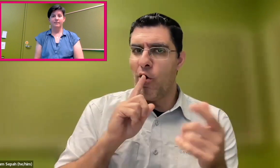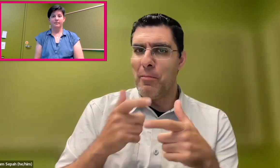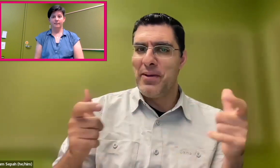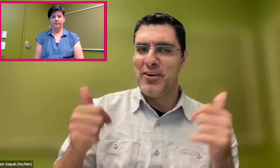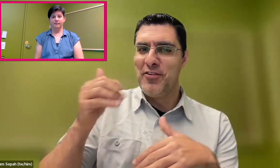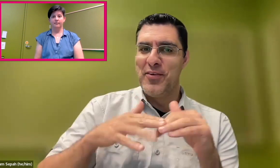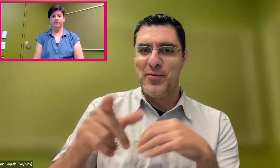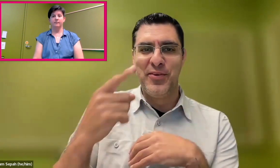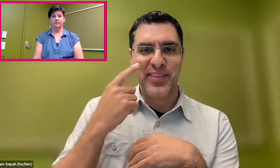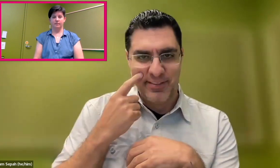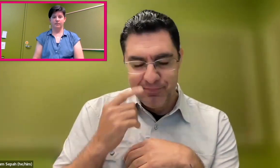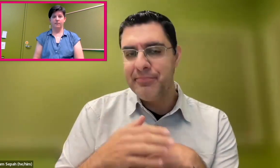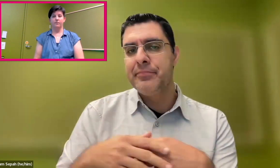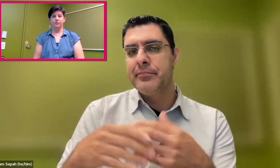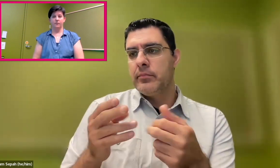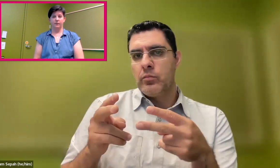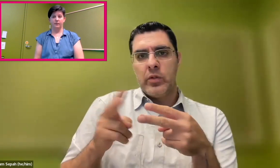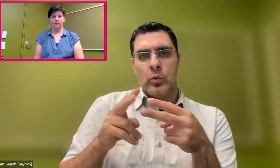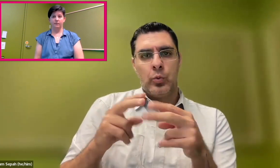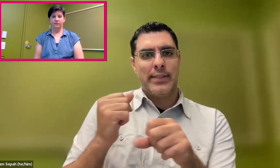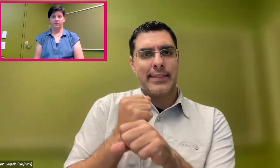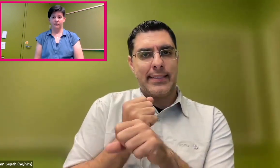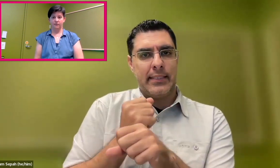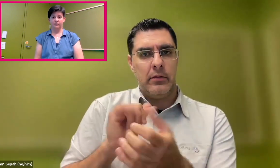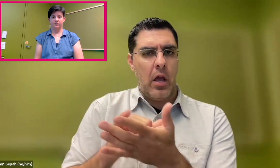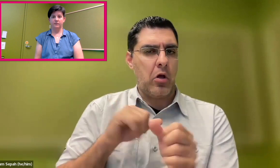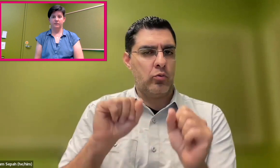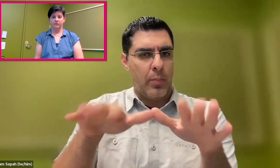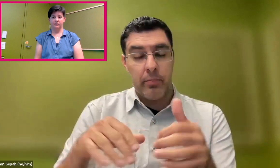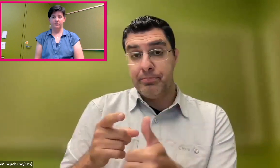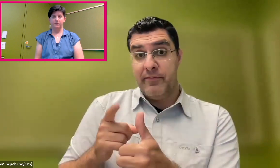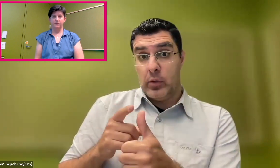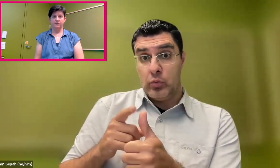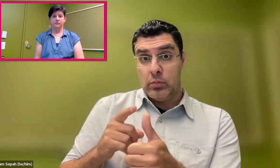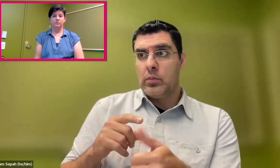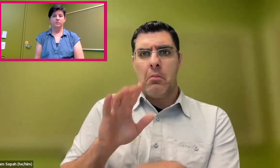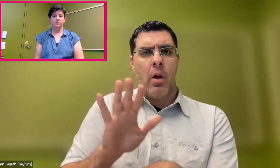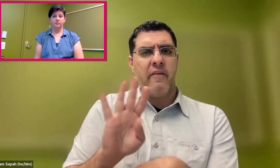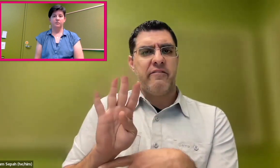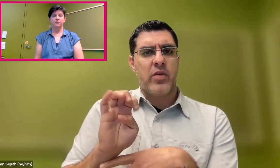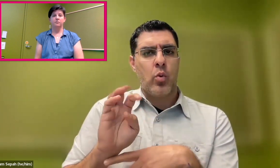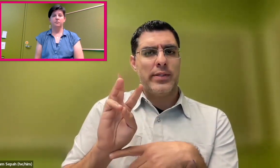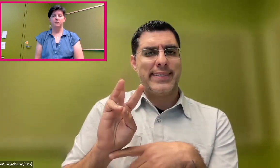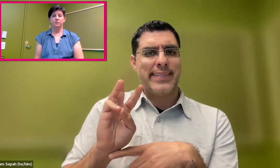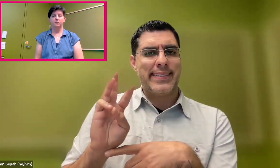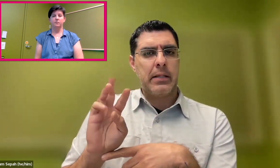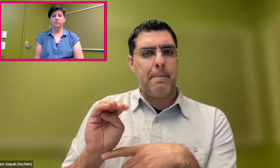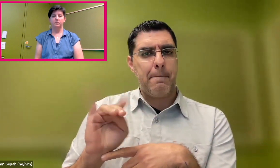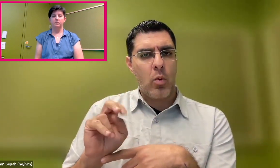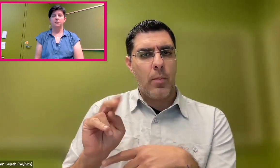They don't see that in their lives, but it's a larger population than most people think. I have two statistics to illuminate that.